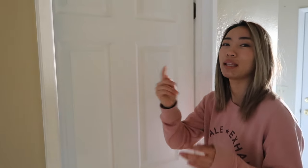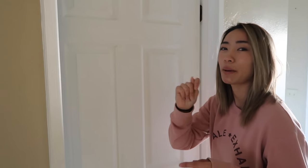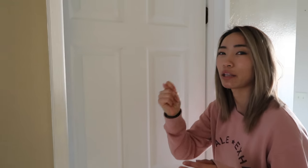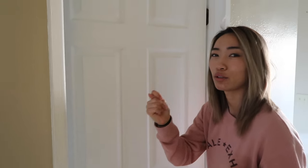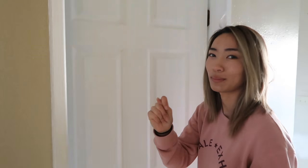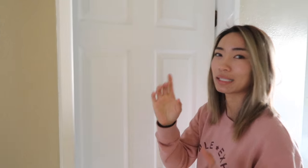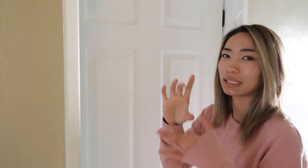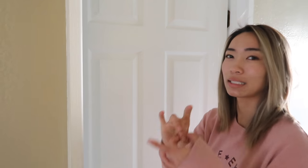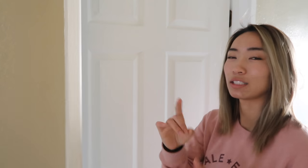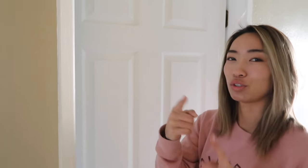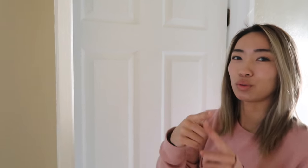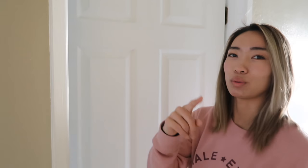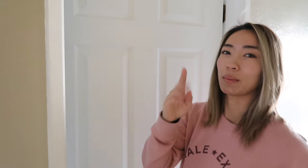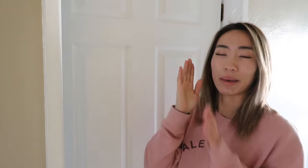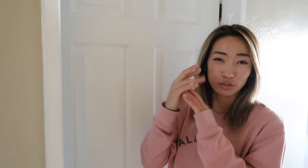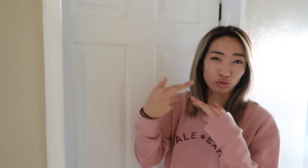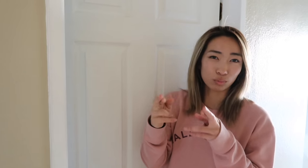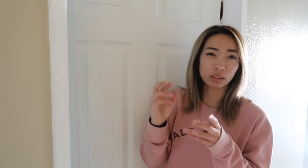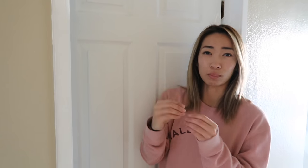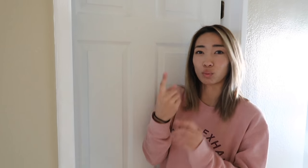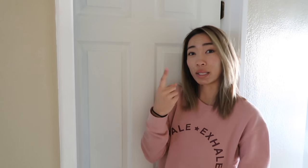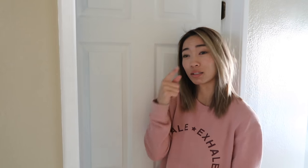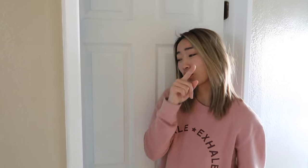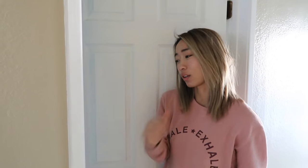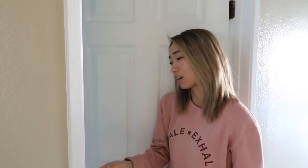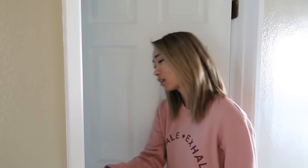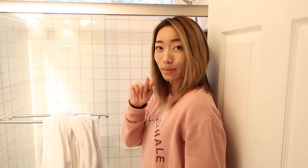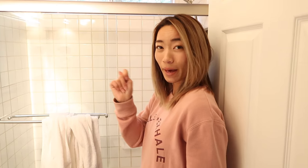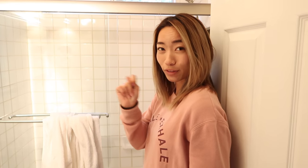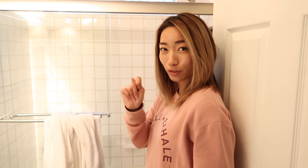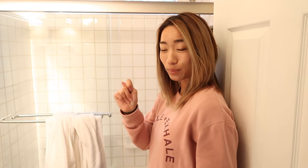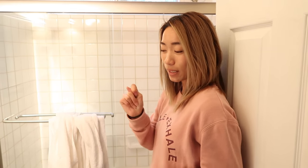and the bathroom that is connected to the bedroom number one over there In the bathroom